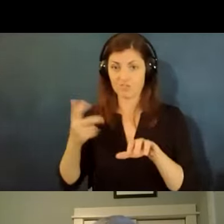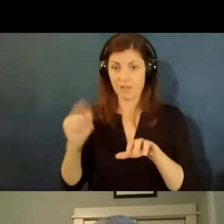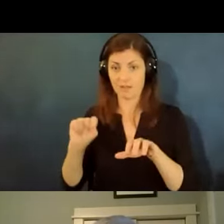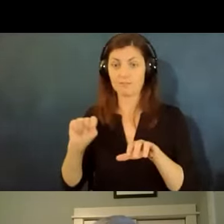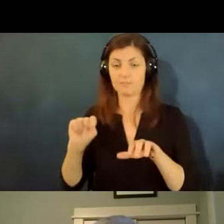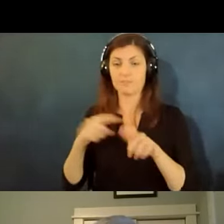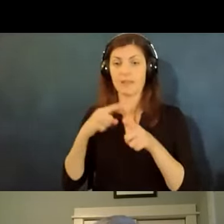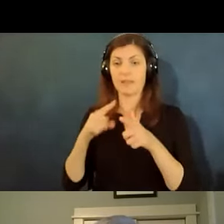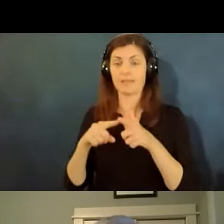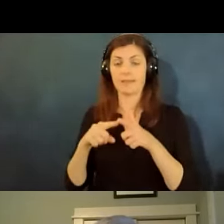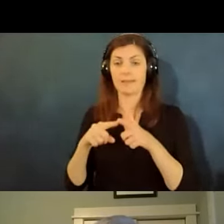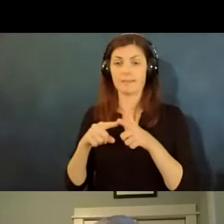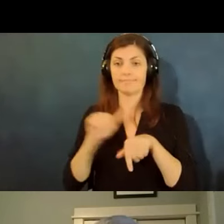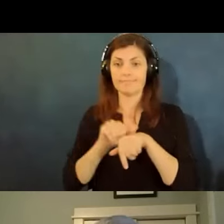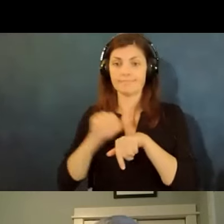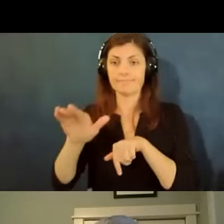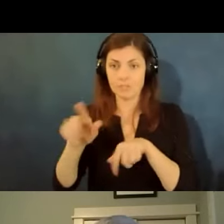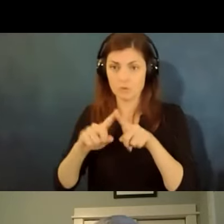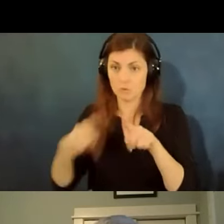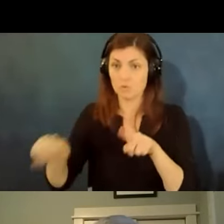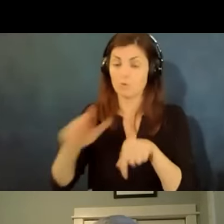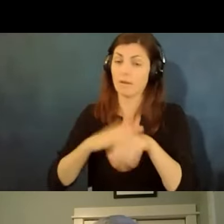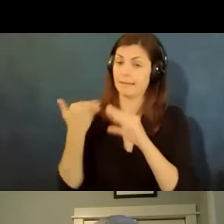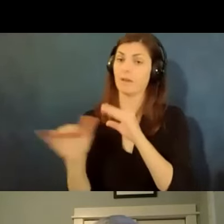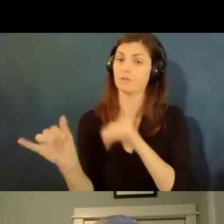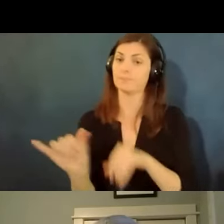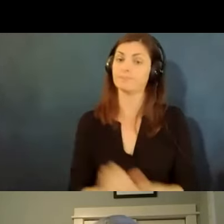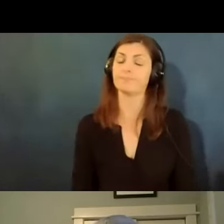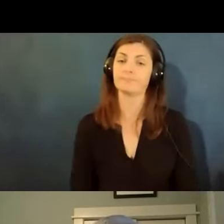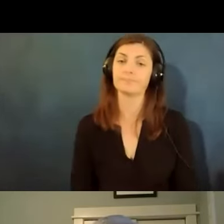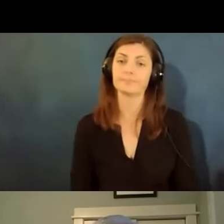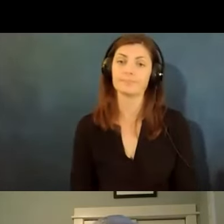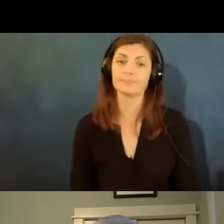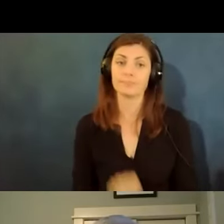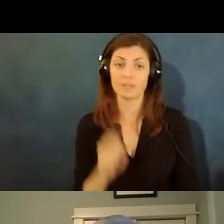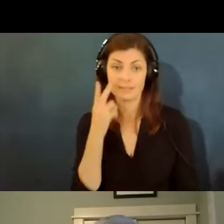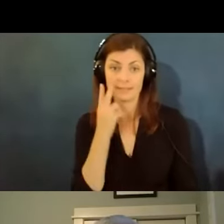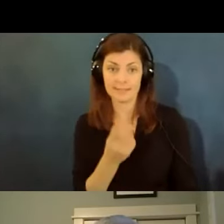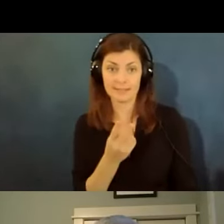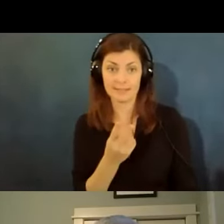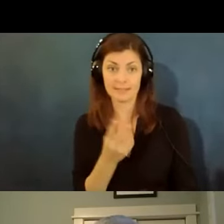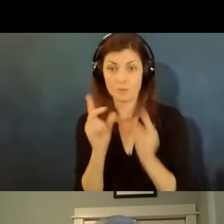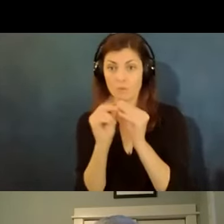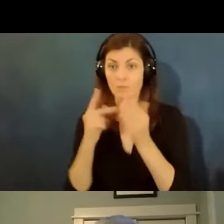the um email afterwards as well but you can see here we have one more program coming up in october